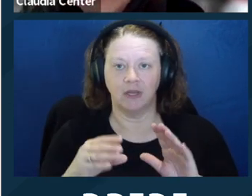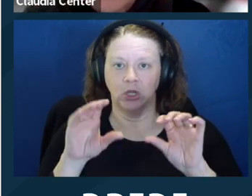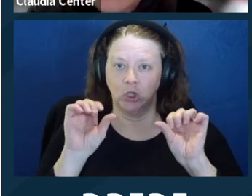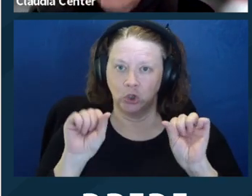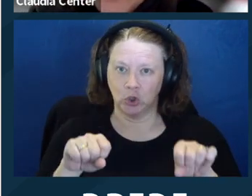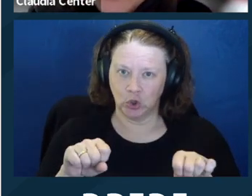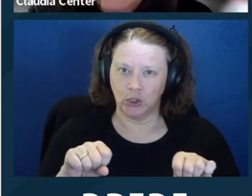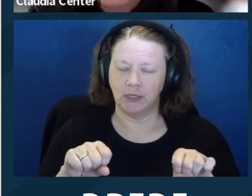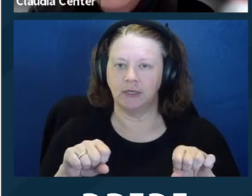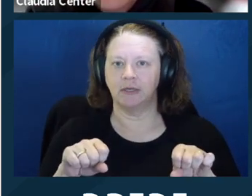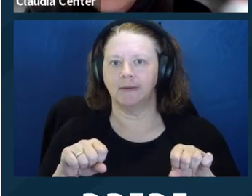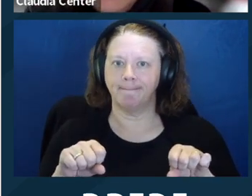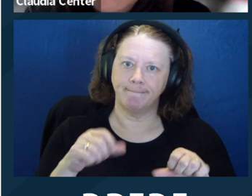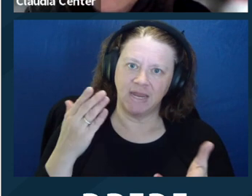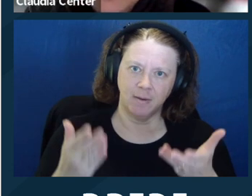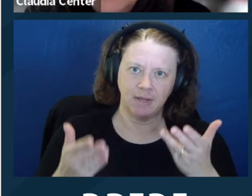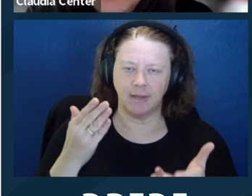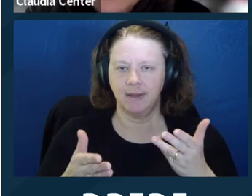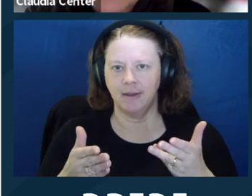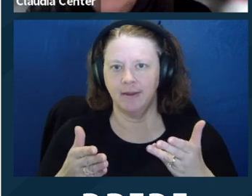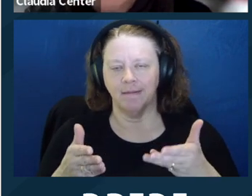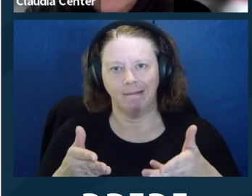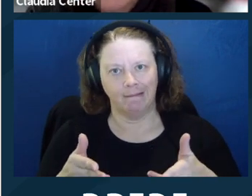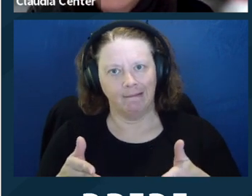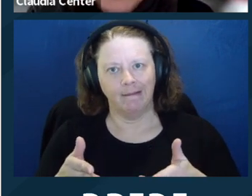which hopefully they wouldn't, that tape recording ‑‑